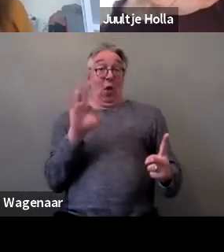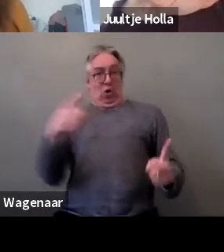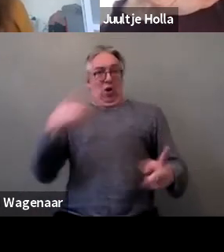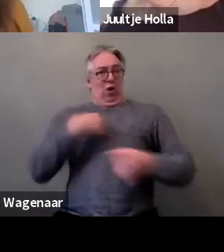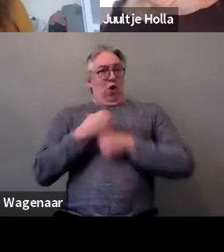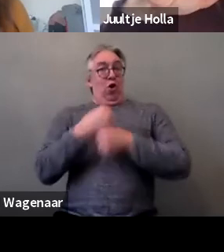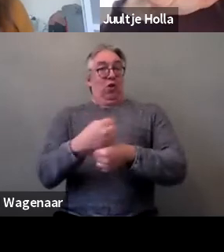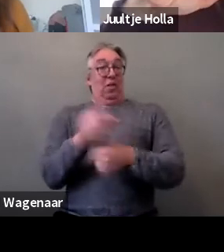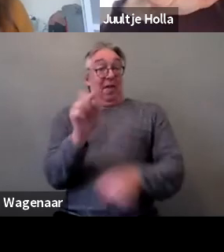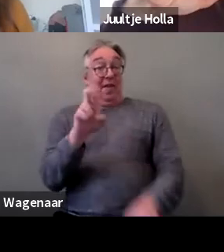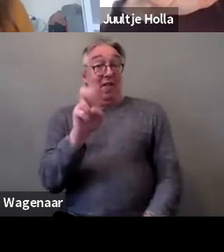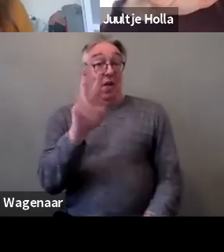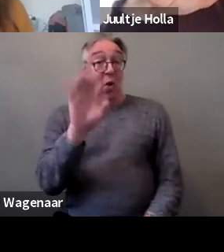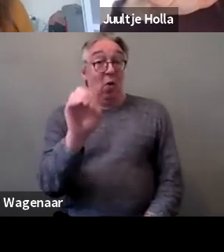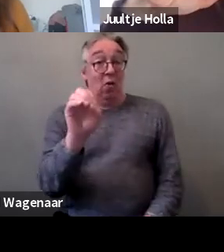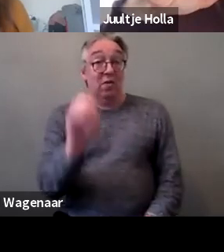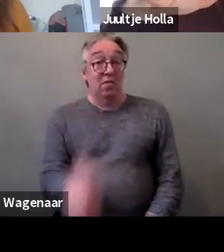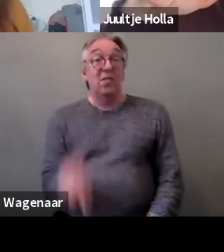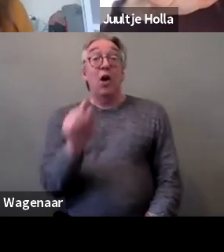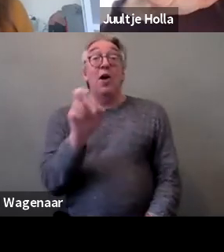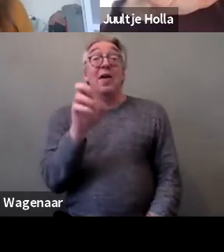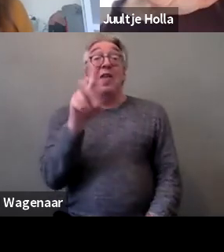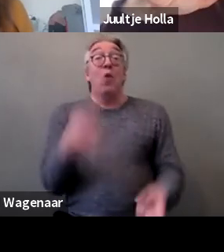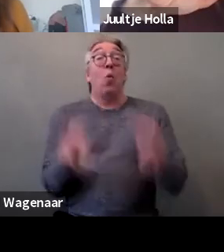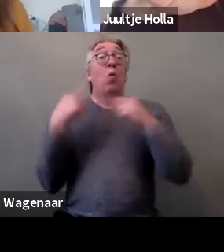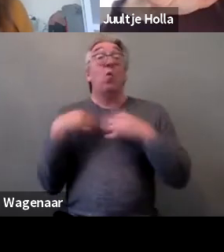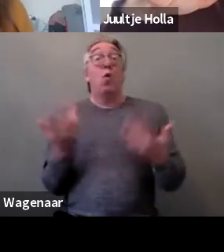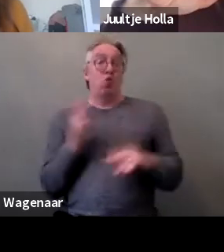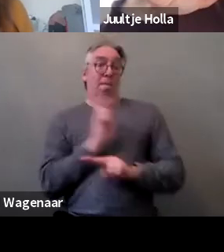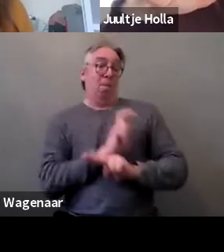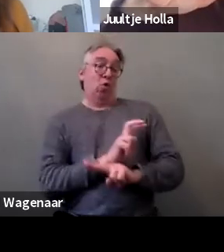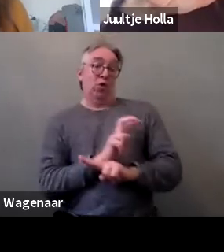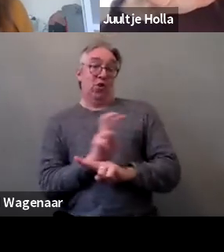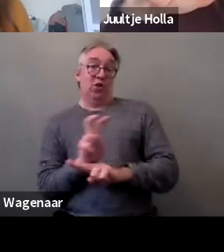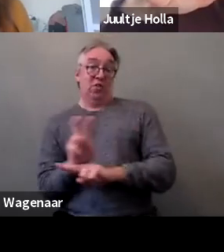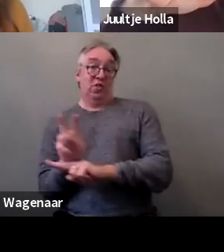and GREVIO is a monitoring body, so what we do is